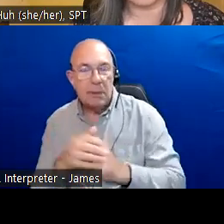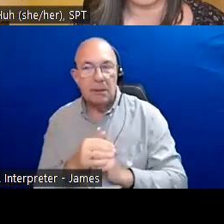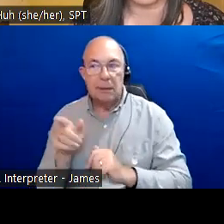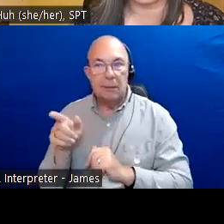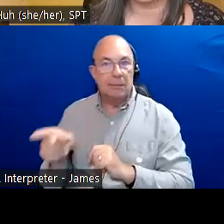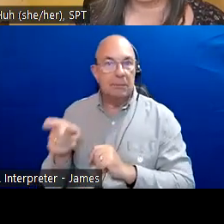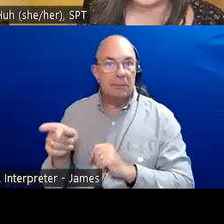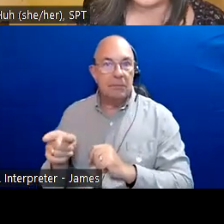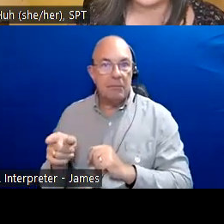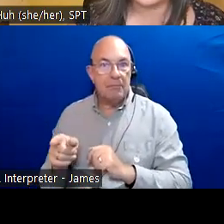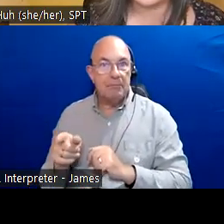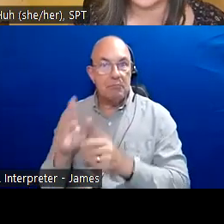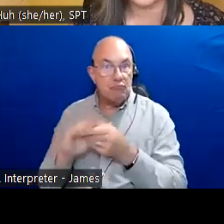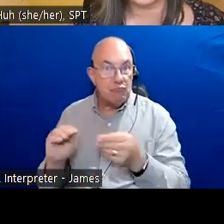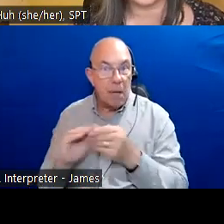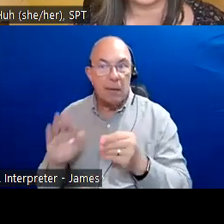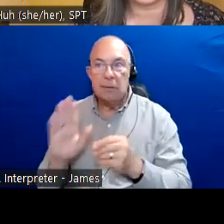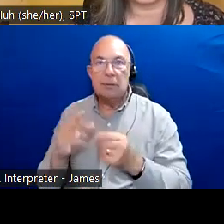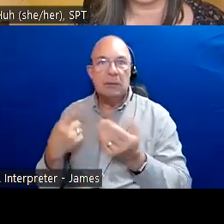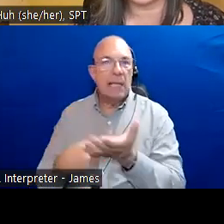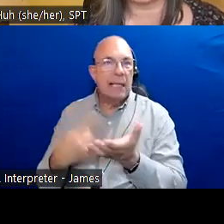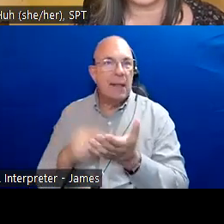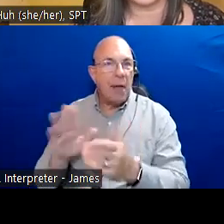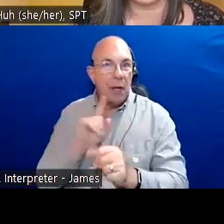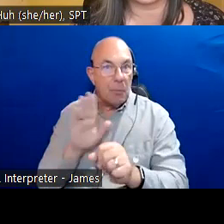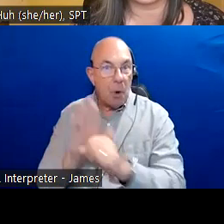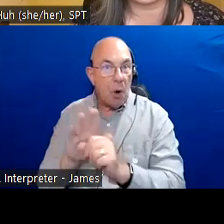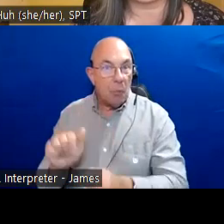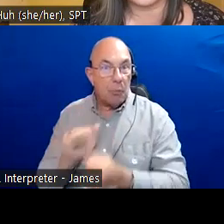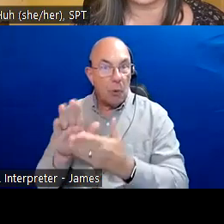the partnership between us YWCA Toronto women act and city for all platform partners.